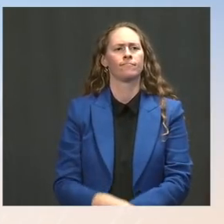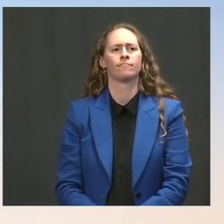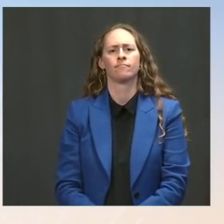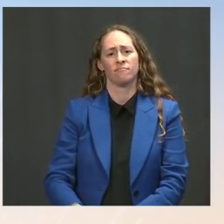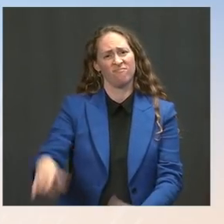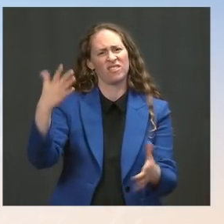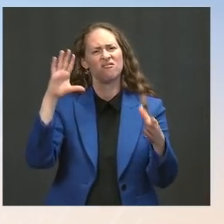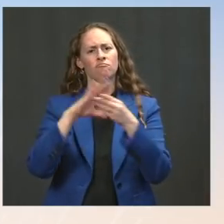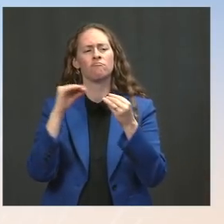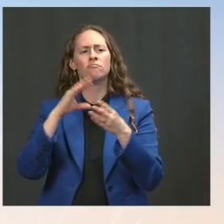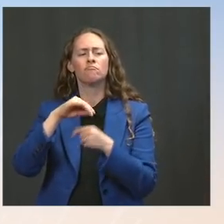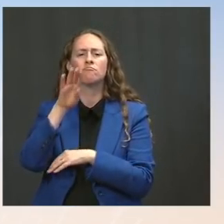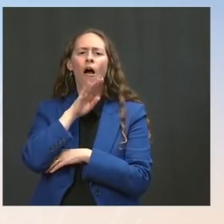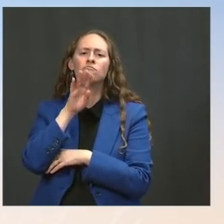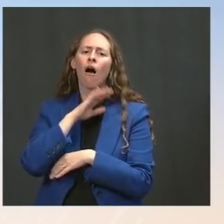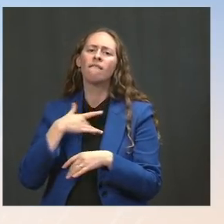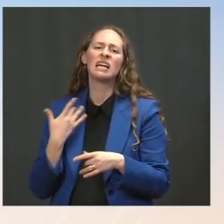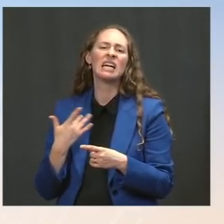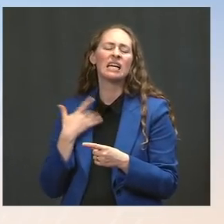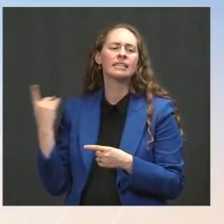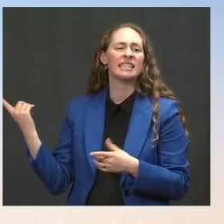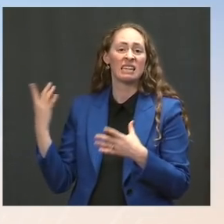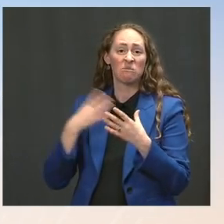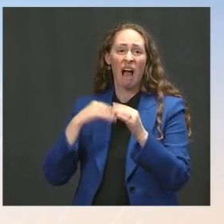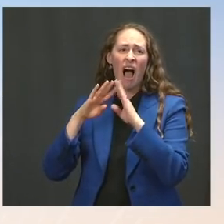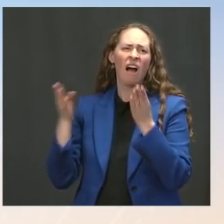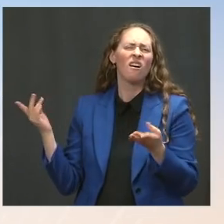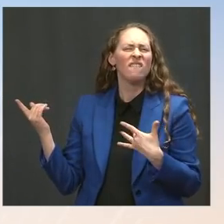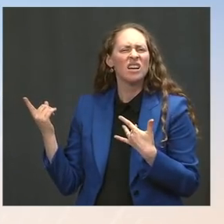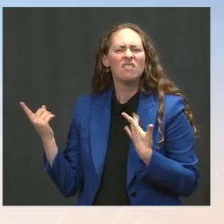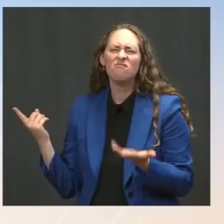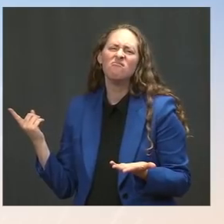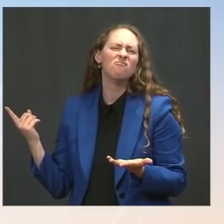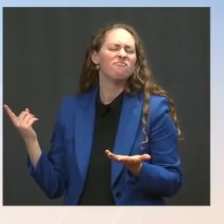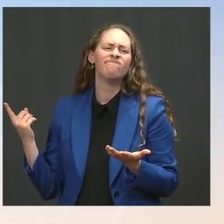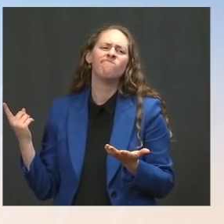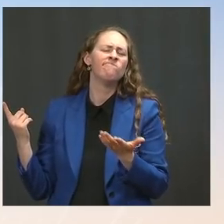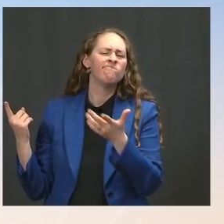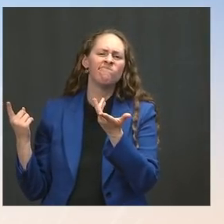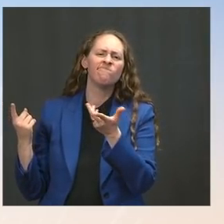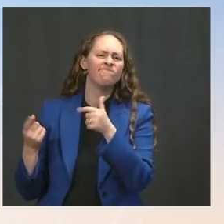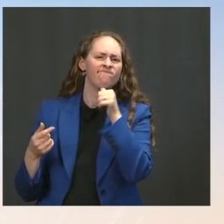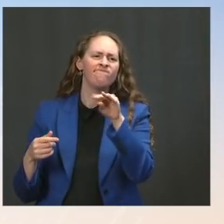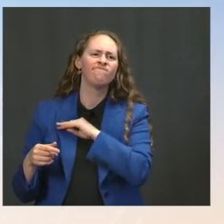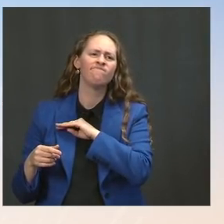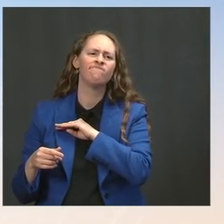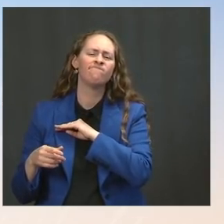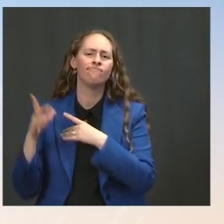They feel like it is not giving the priority that they feel like it should be, especially because of the rhetoric